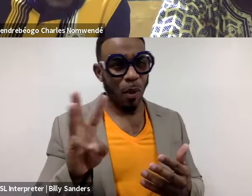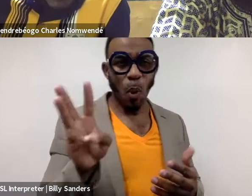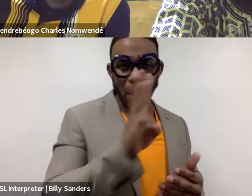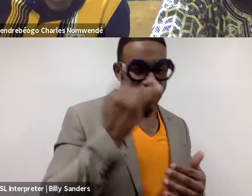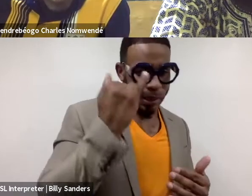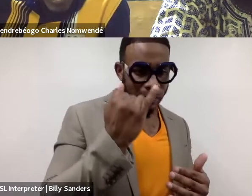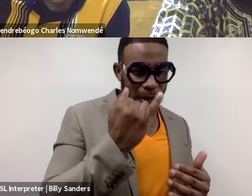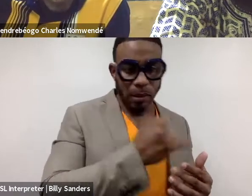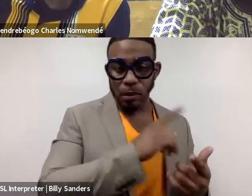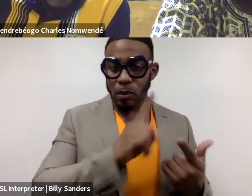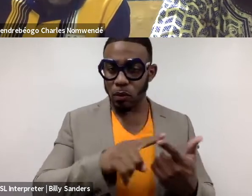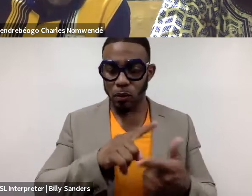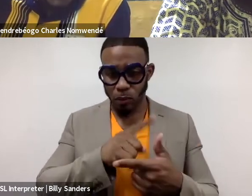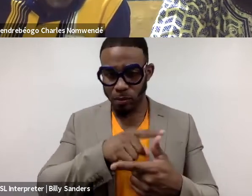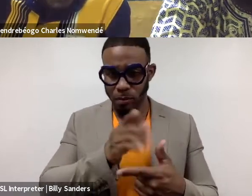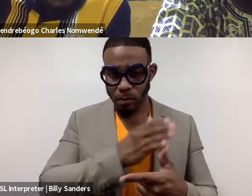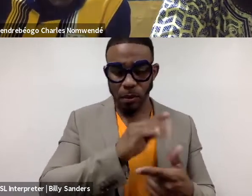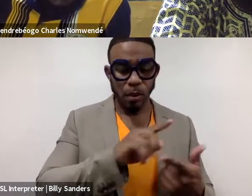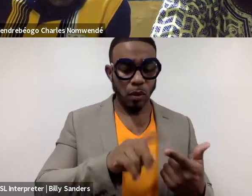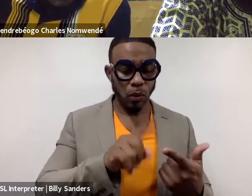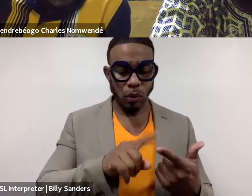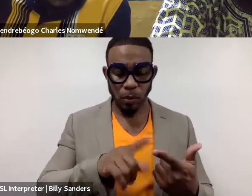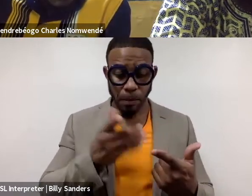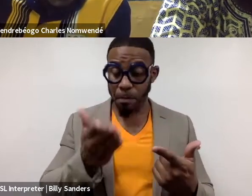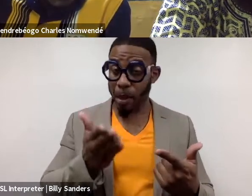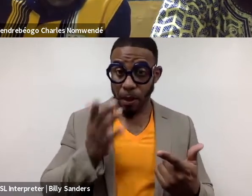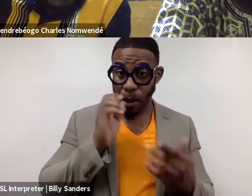Two, is that perhaps it's gonna open us up